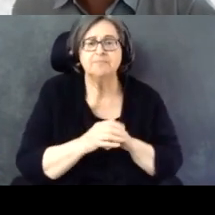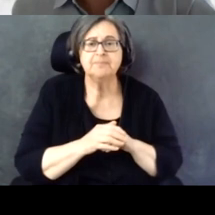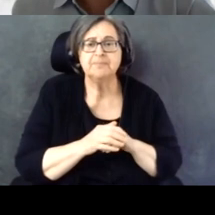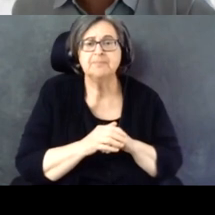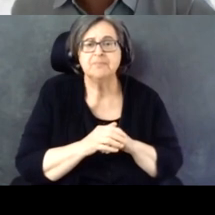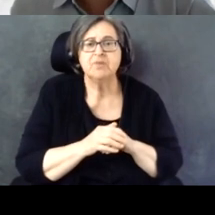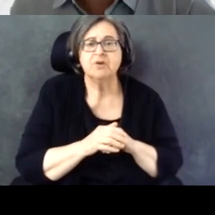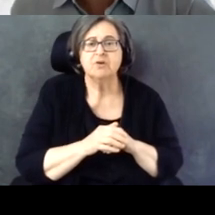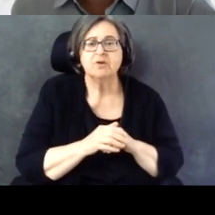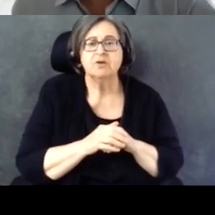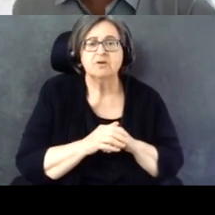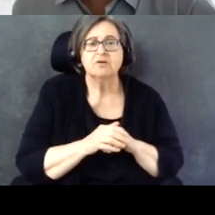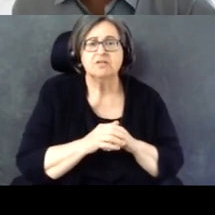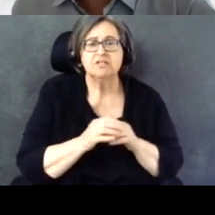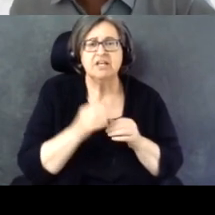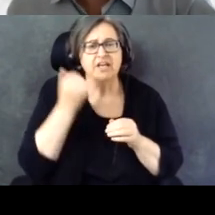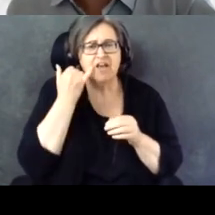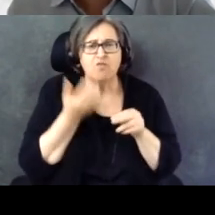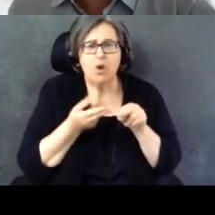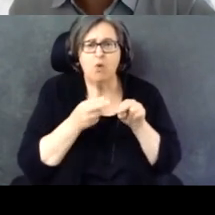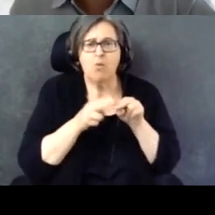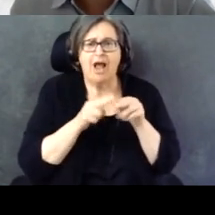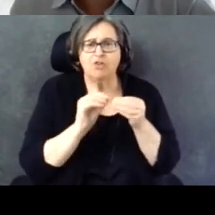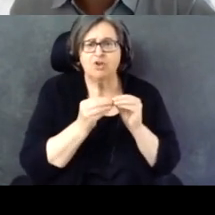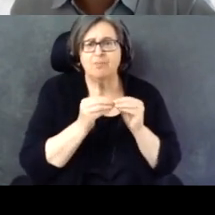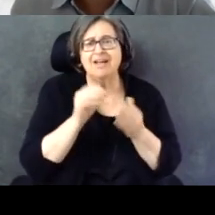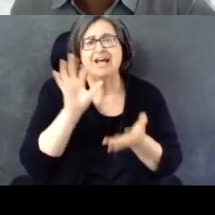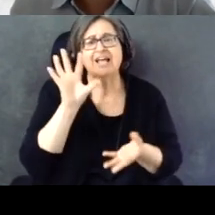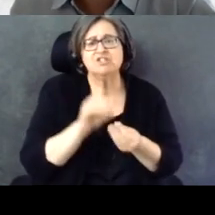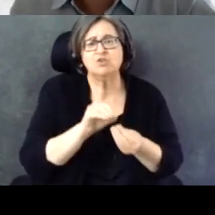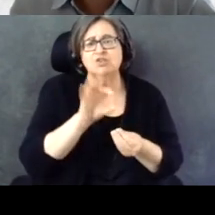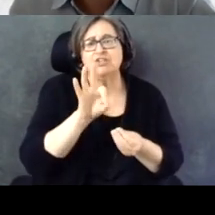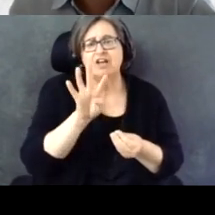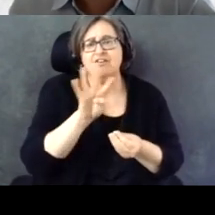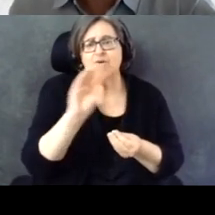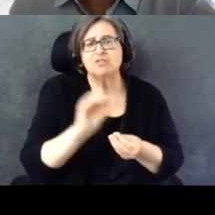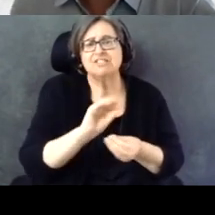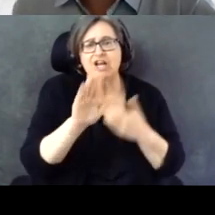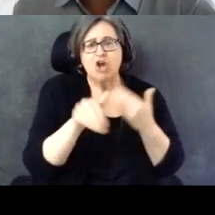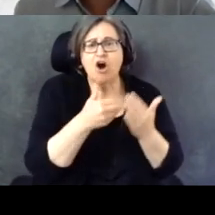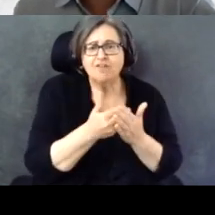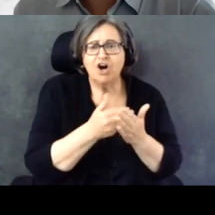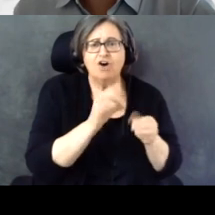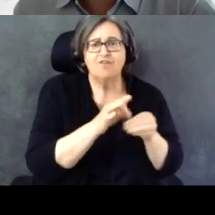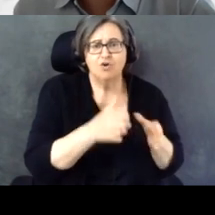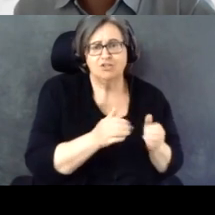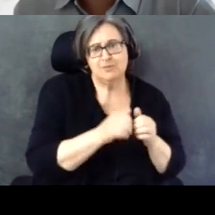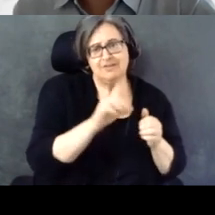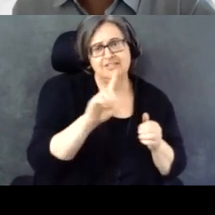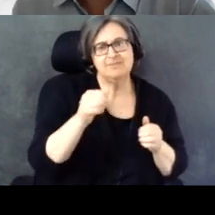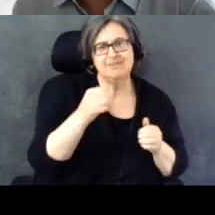With rounding that's 96% of all voters are disabilities rating it as important.